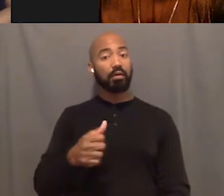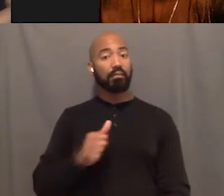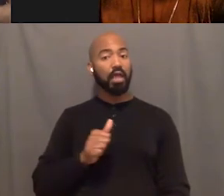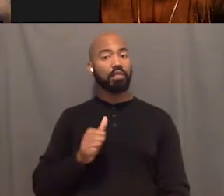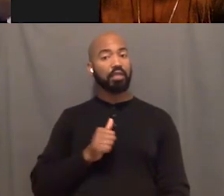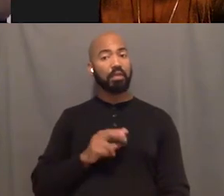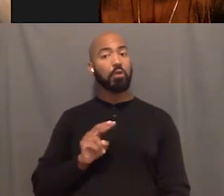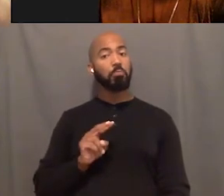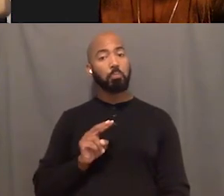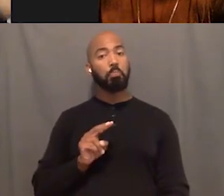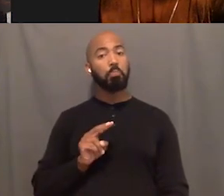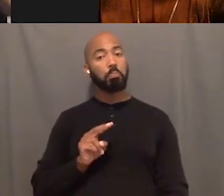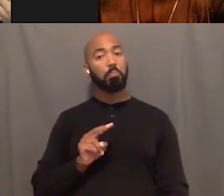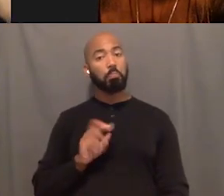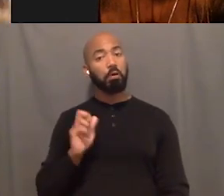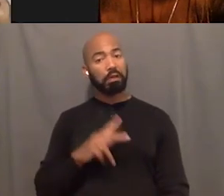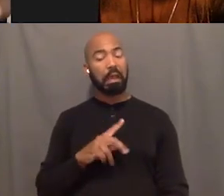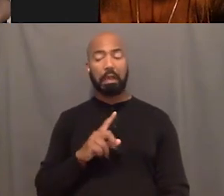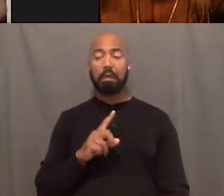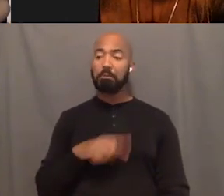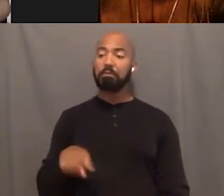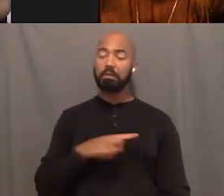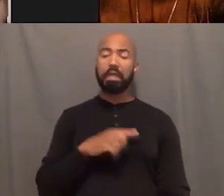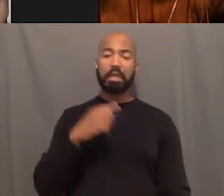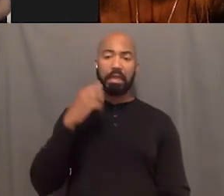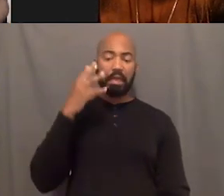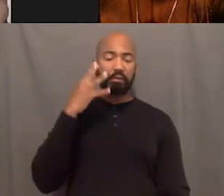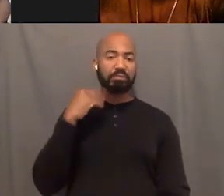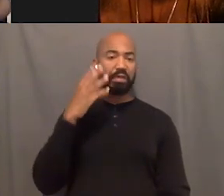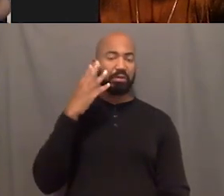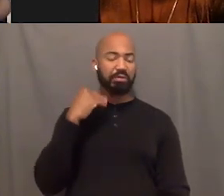they, they've been through so much and they prevail.